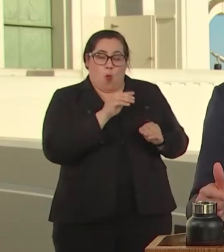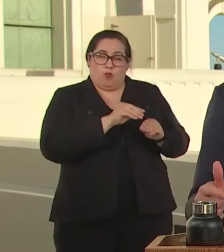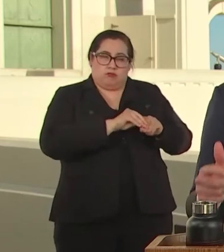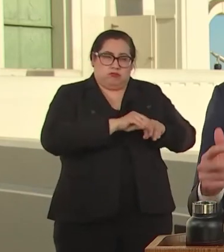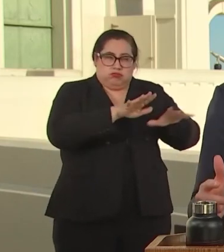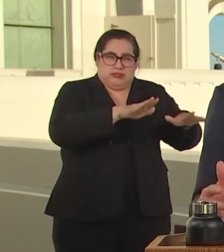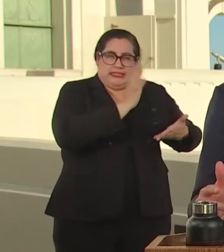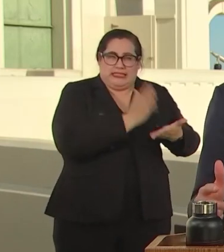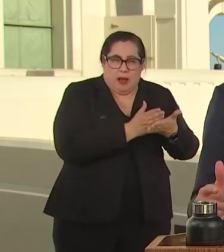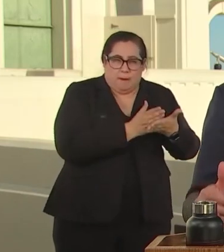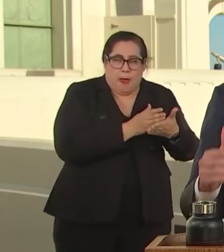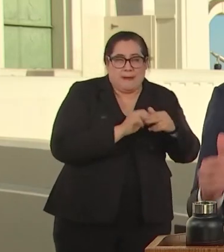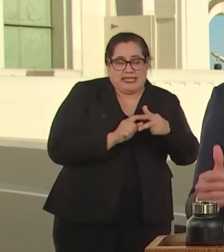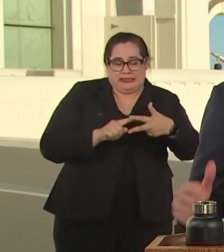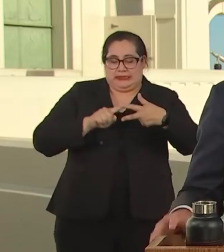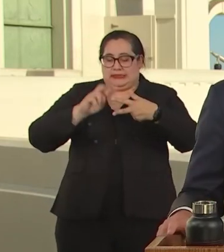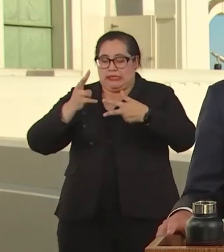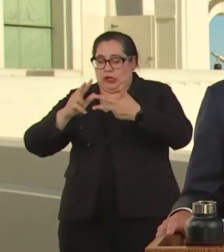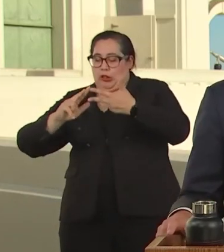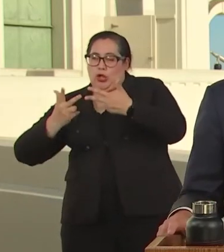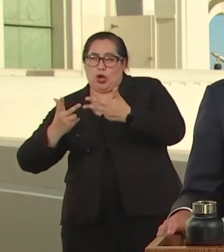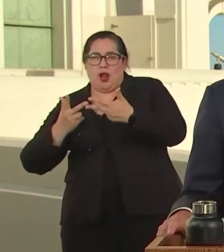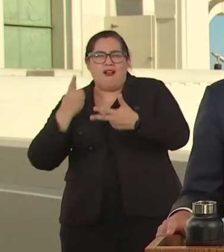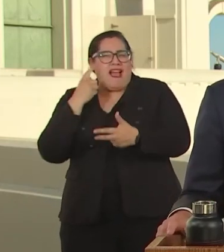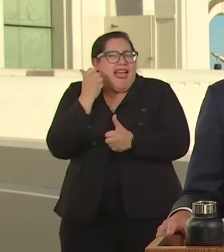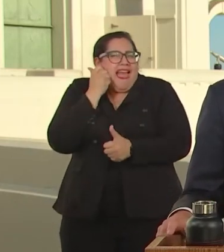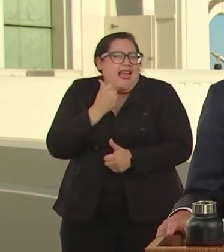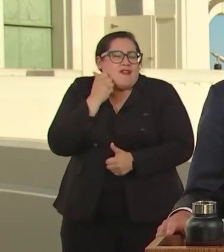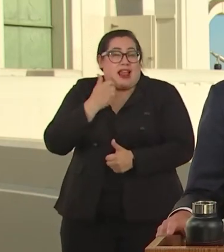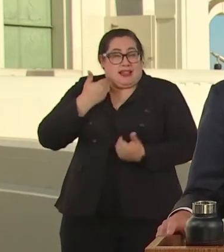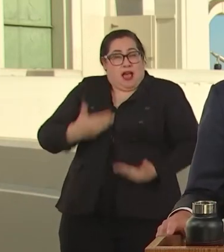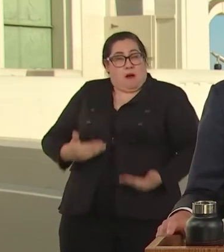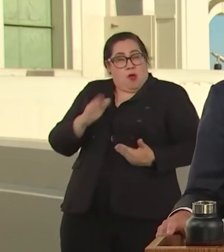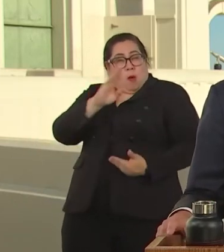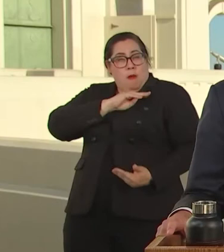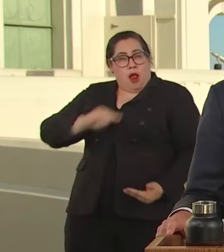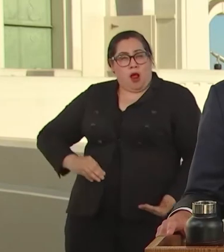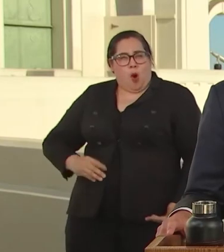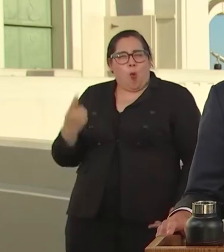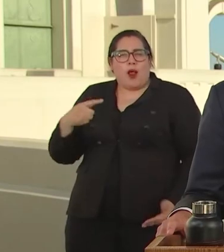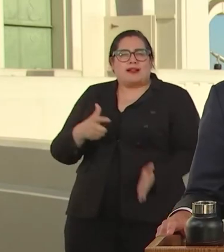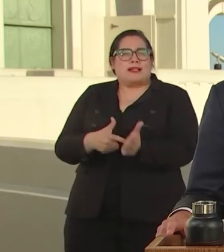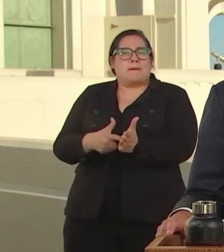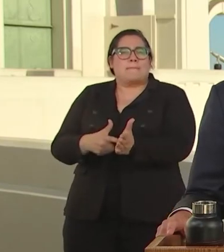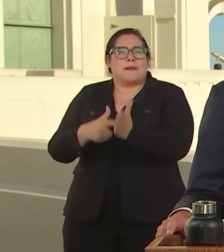THEN FOR JOB ONE, TWO, THREE AND FOUR IS THAT WE DEMAND AND DELVER JUSTICE AS LONG AS I'M